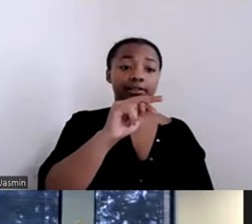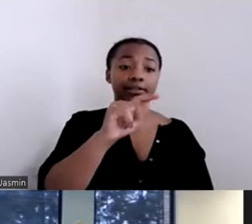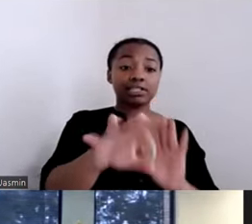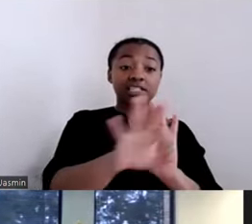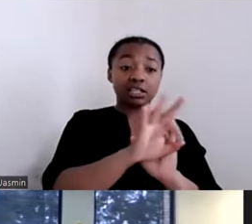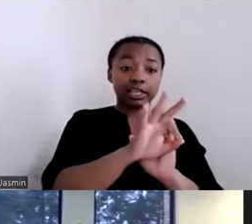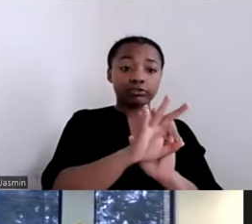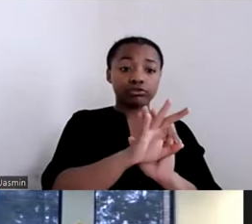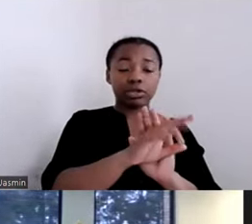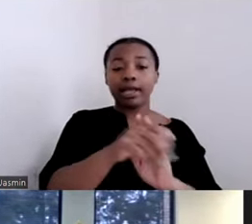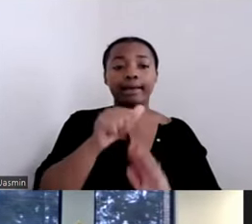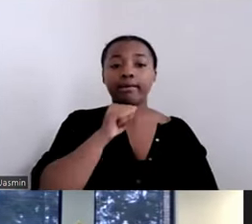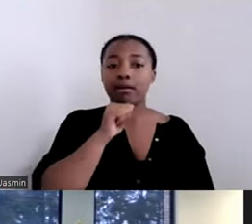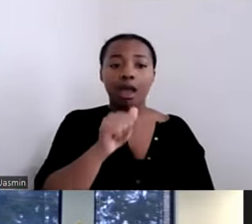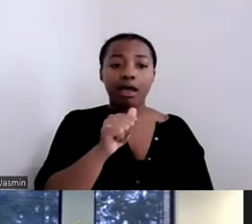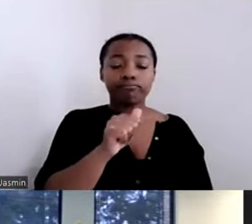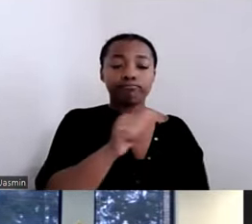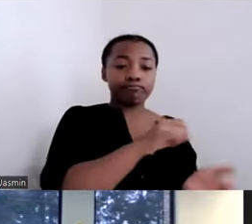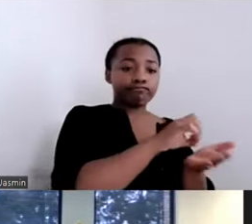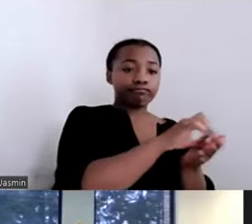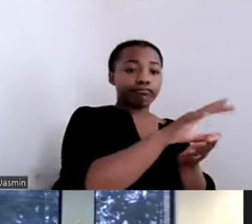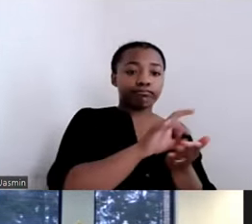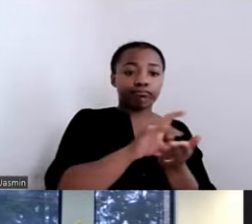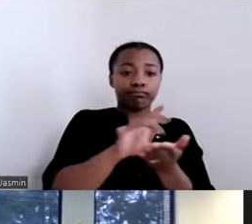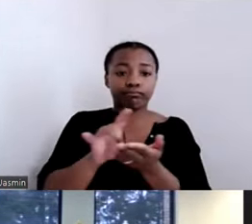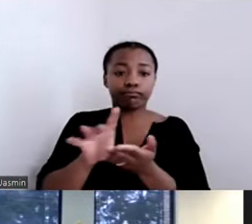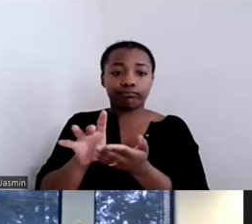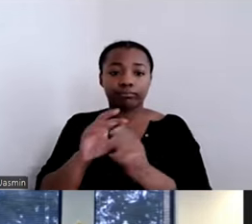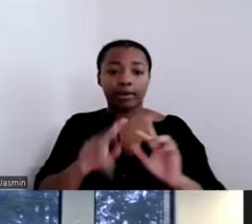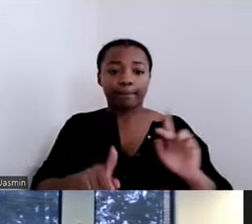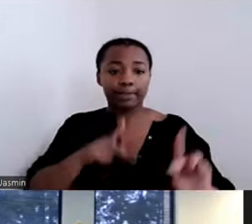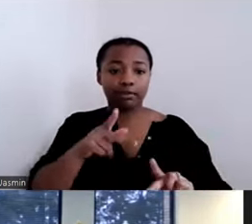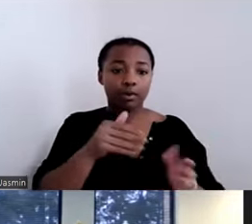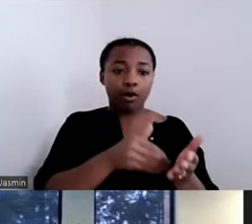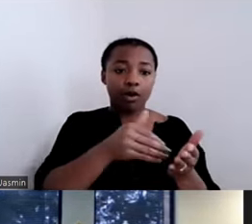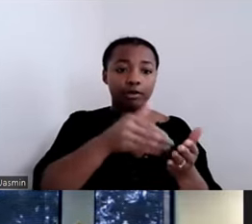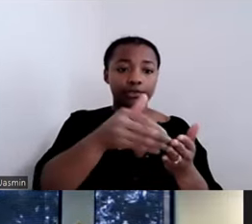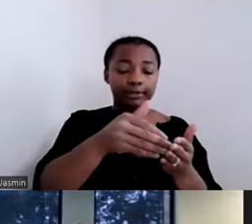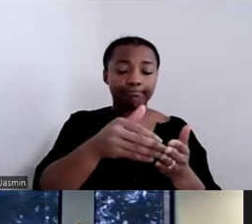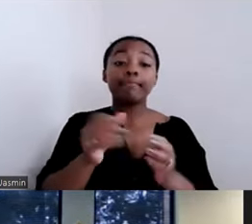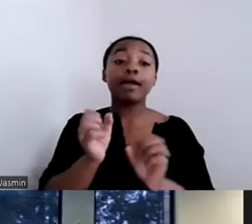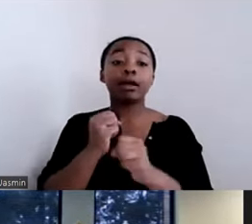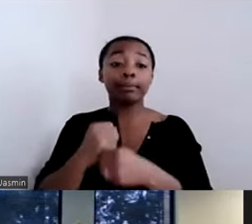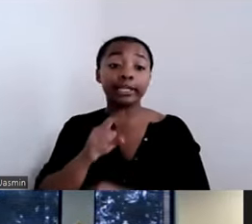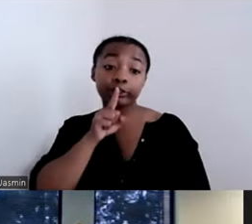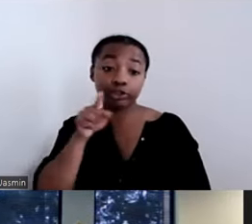making sure they use reasonable accommodation. They have gone a long way to